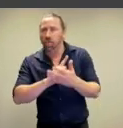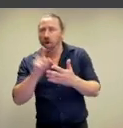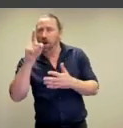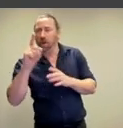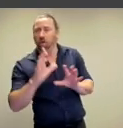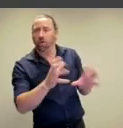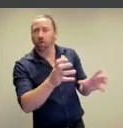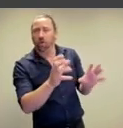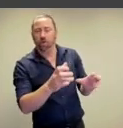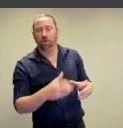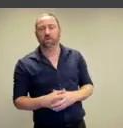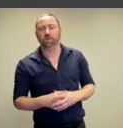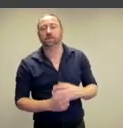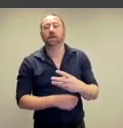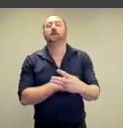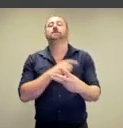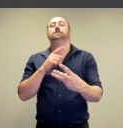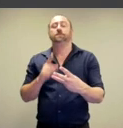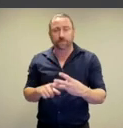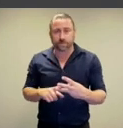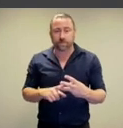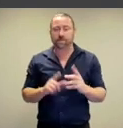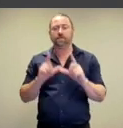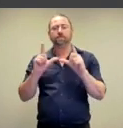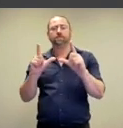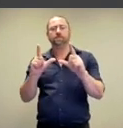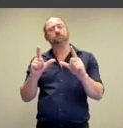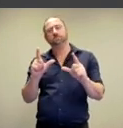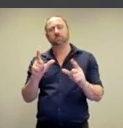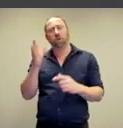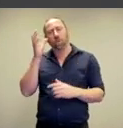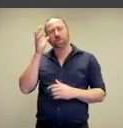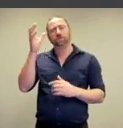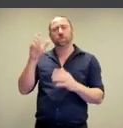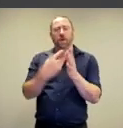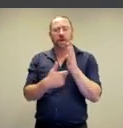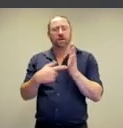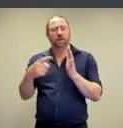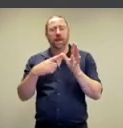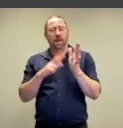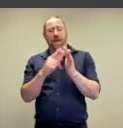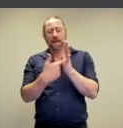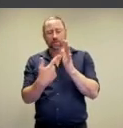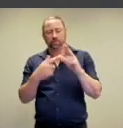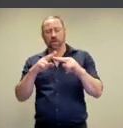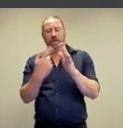while he participates. And finally, we have a